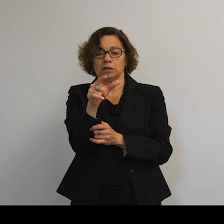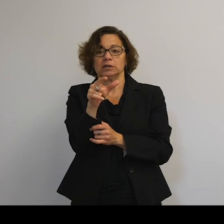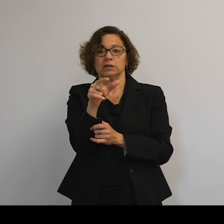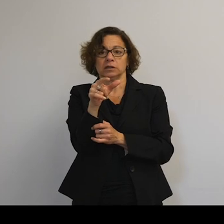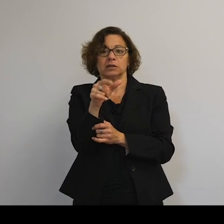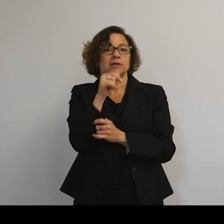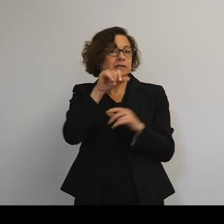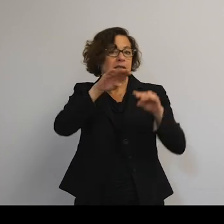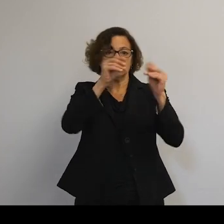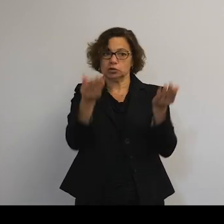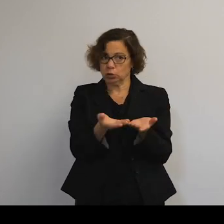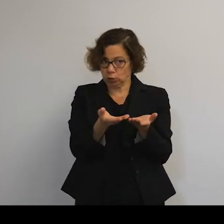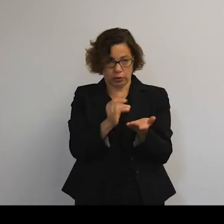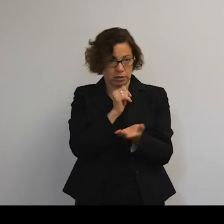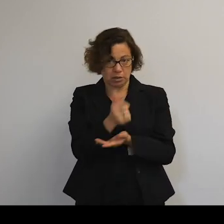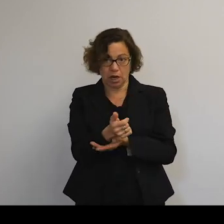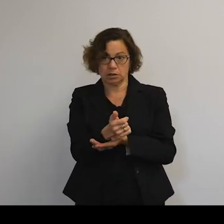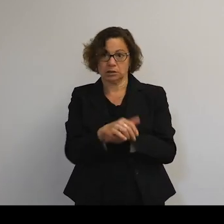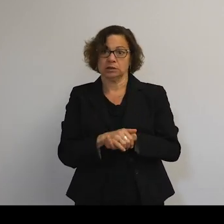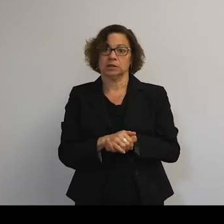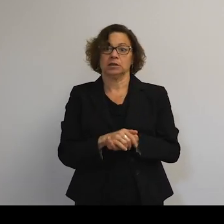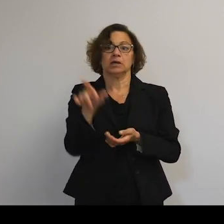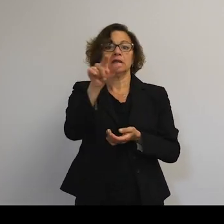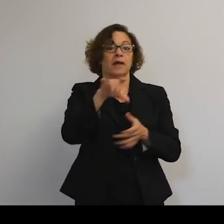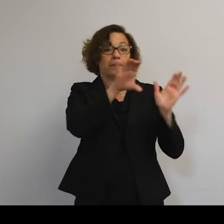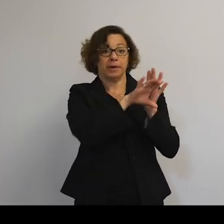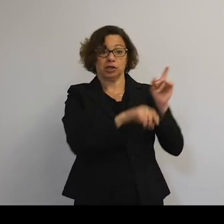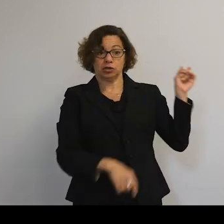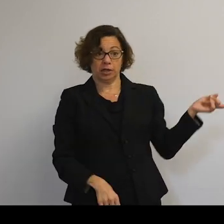it's not very smooth either. This graphic here shows the intensity